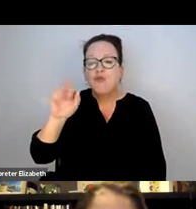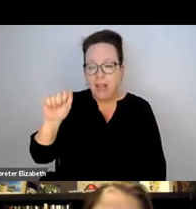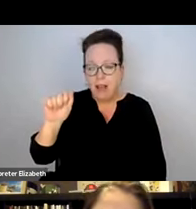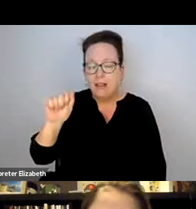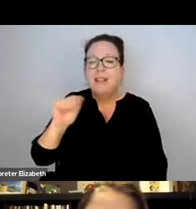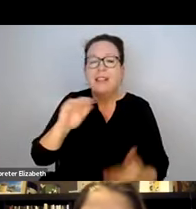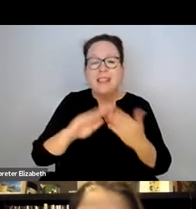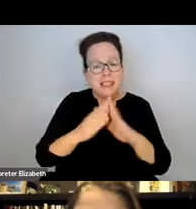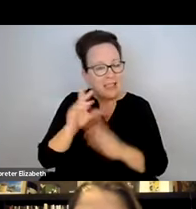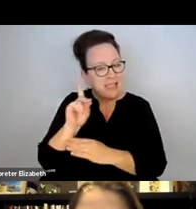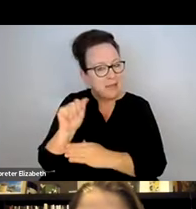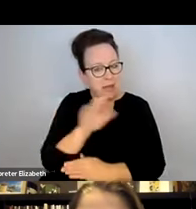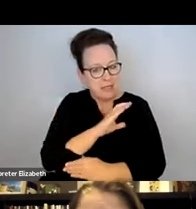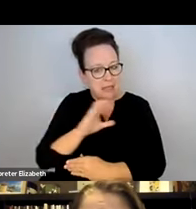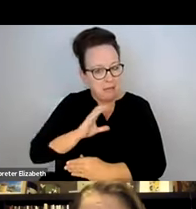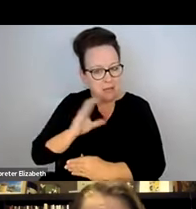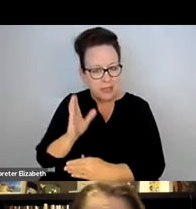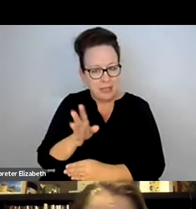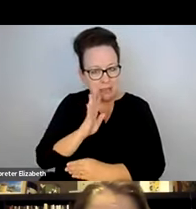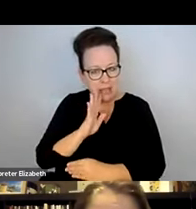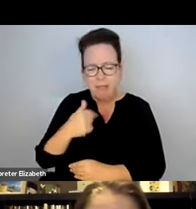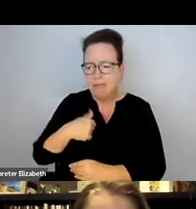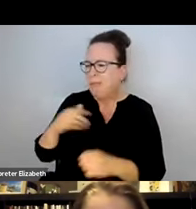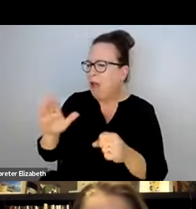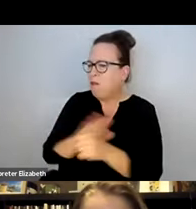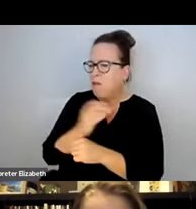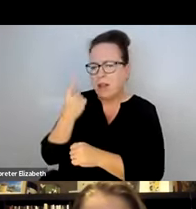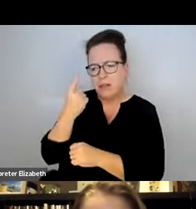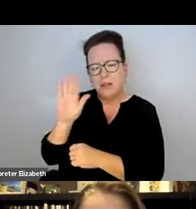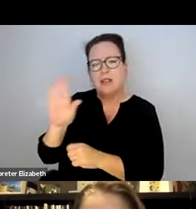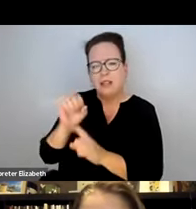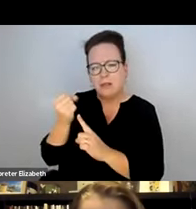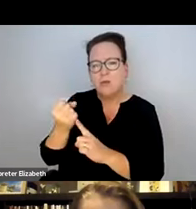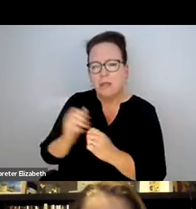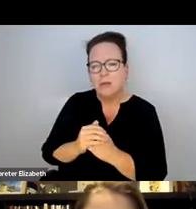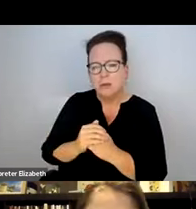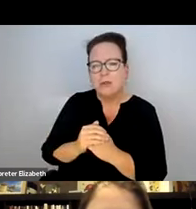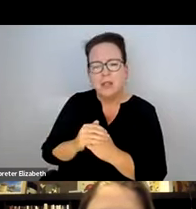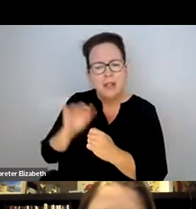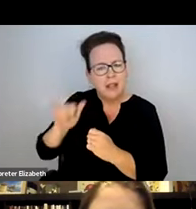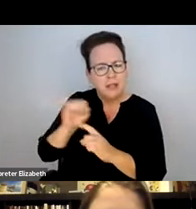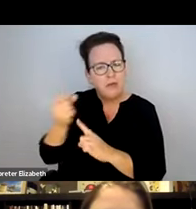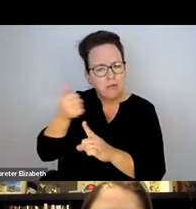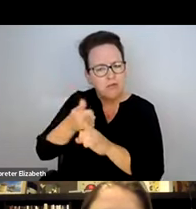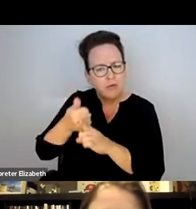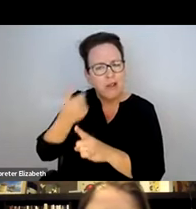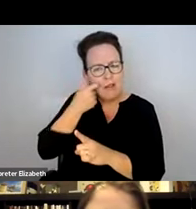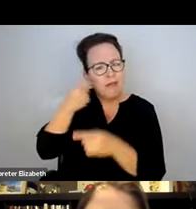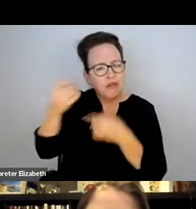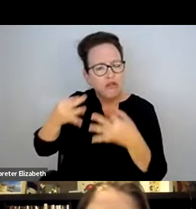THANKS. THIS IS ANDREA WITH THE CITY'S DISABILITY'S COMMISSION. I UNDERSTAND THE SITUATION